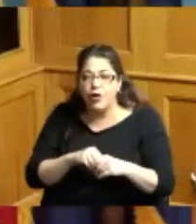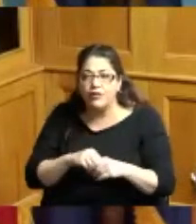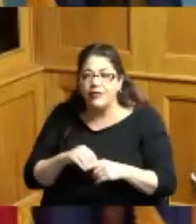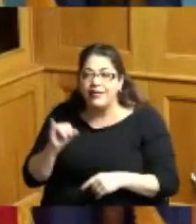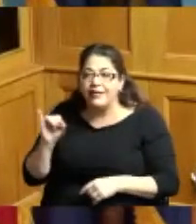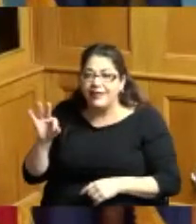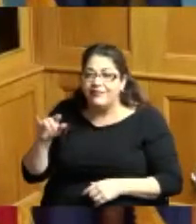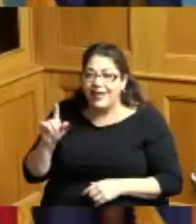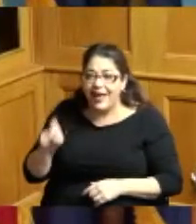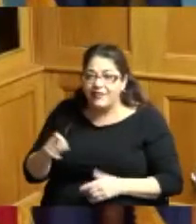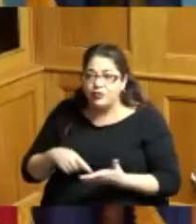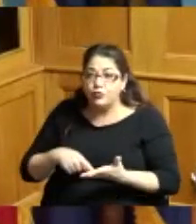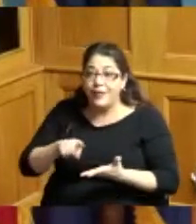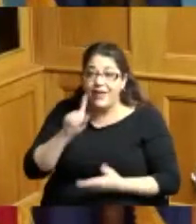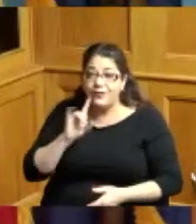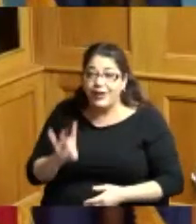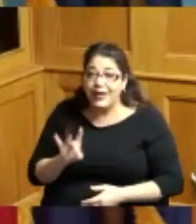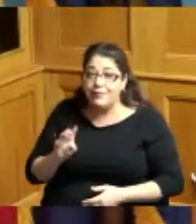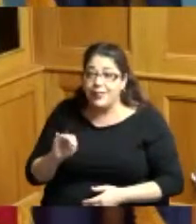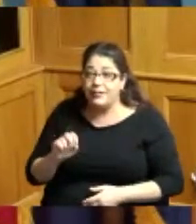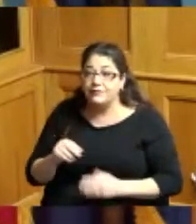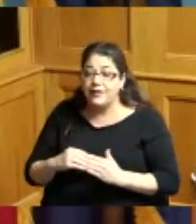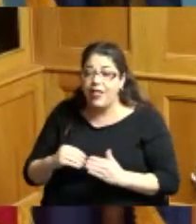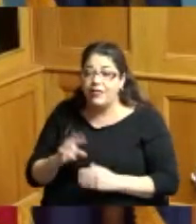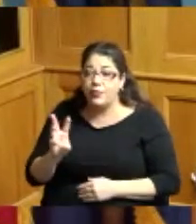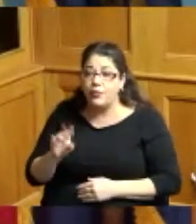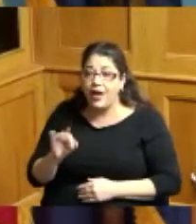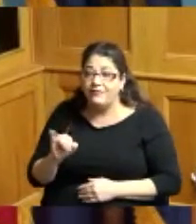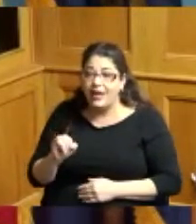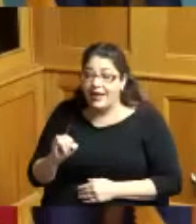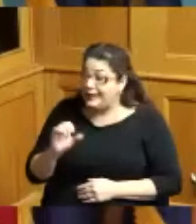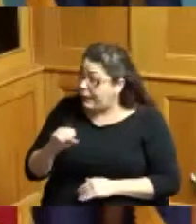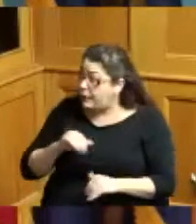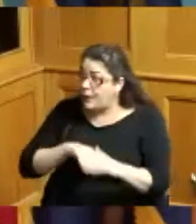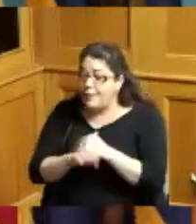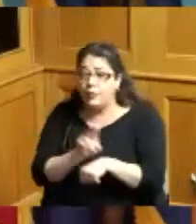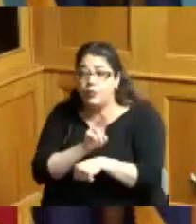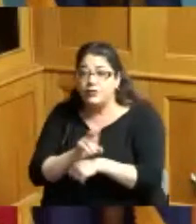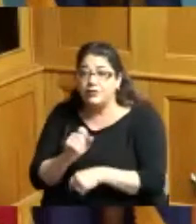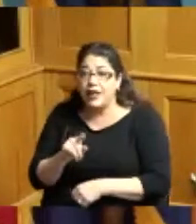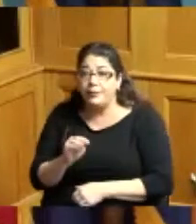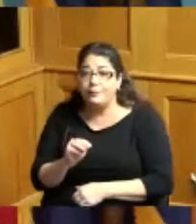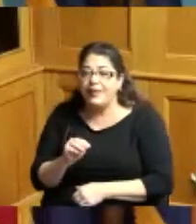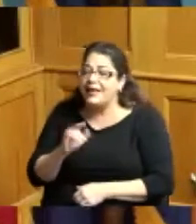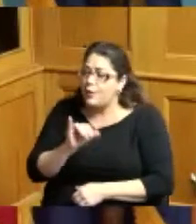to pay for the 8 million wi-fi today I'm saying hey what about these workers that like you said